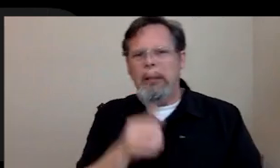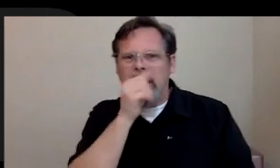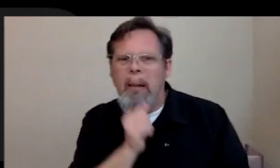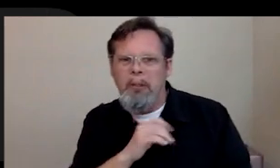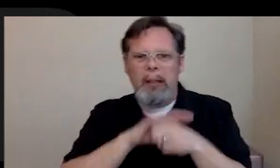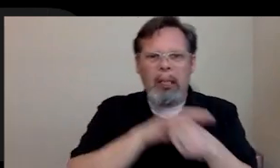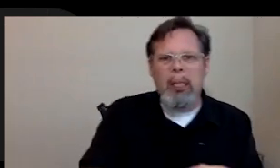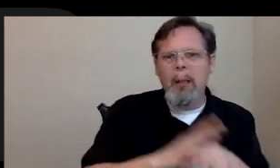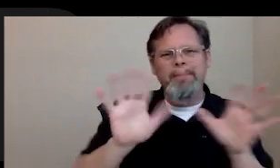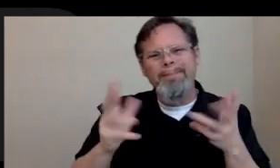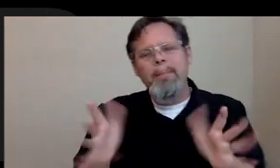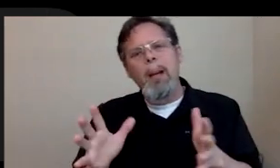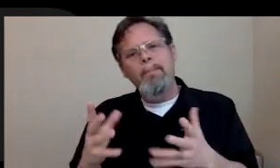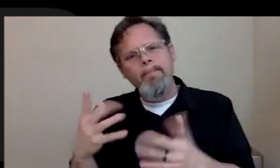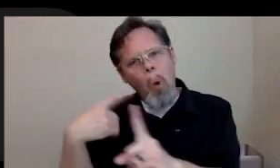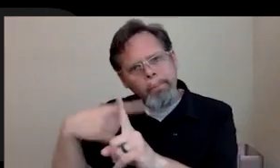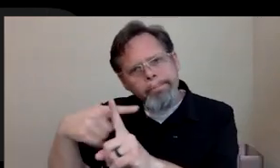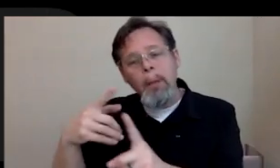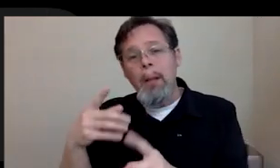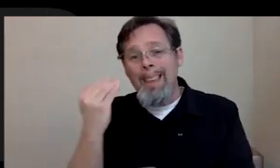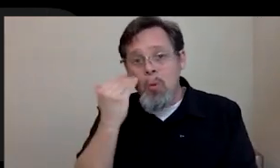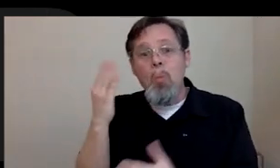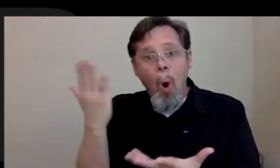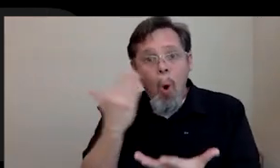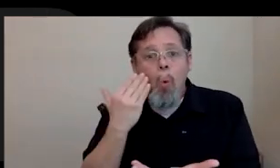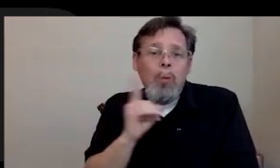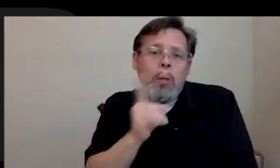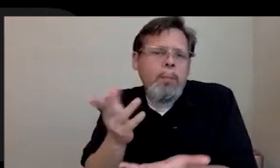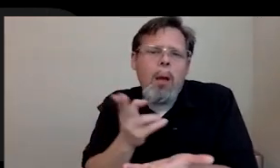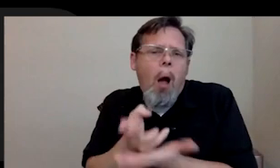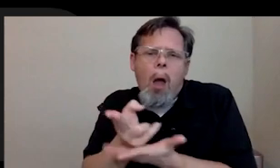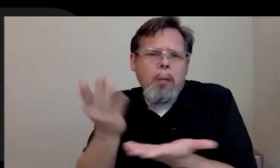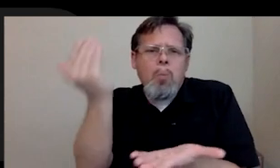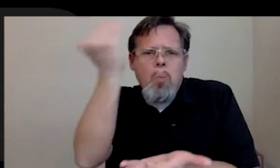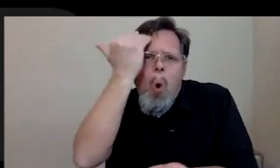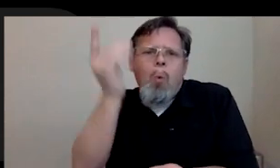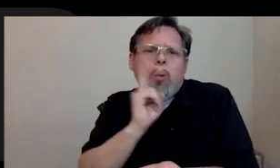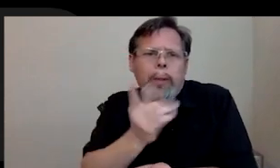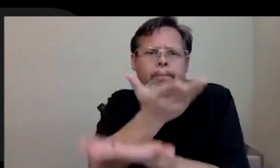But I will say that, like, if you know what's real, just be honest. I know what's real and strategize